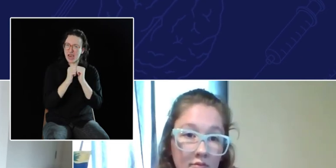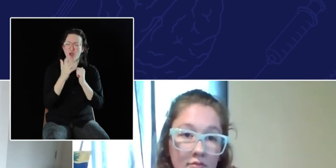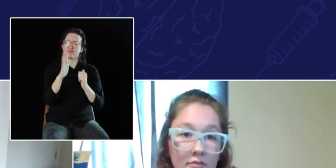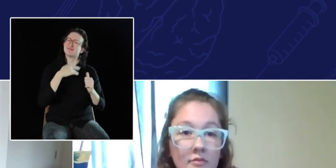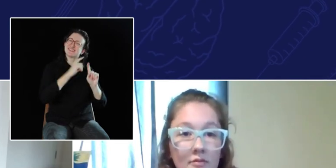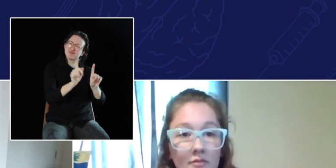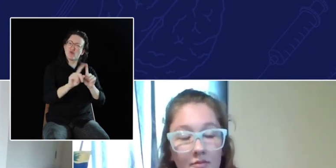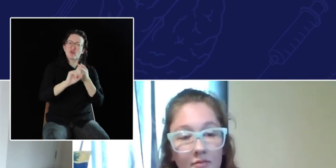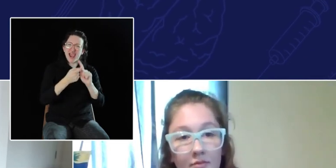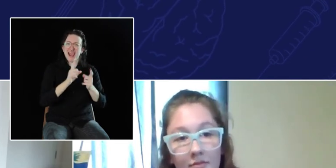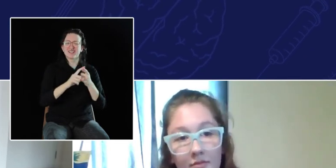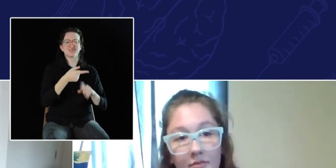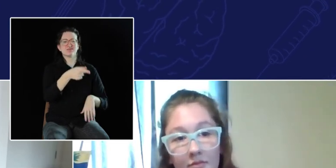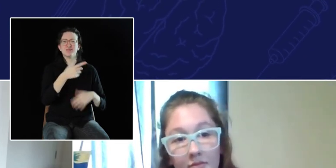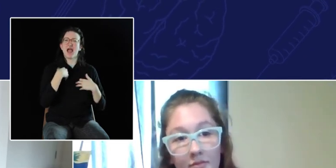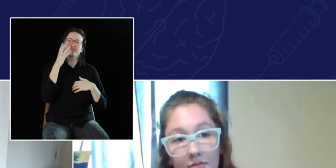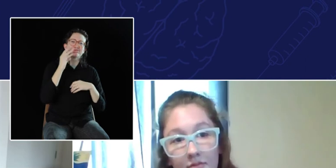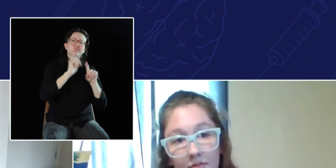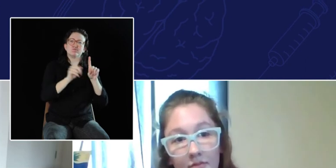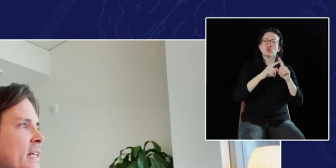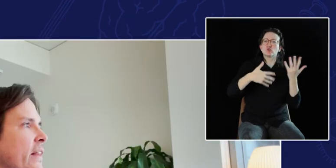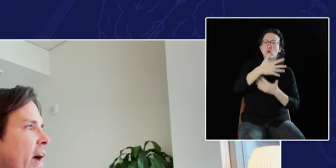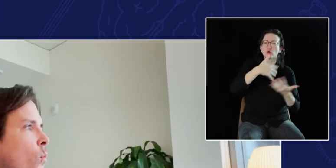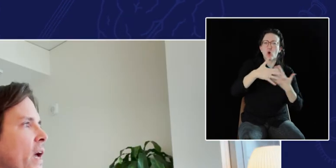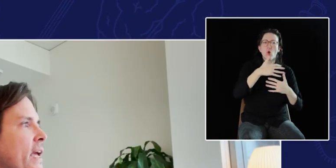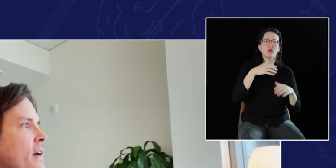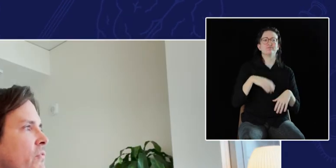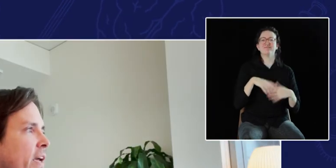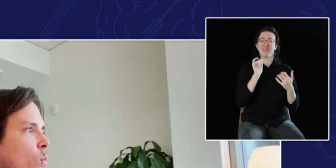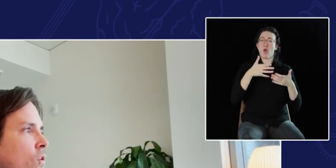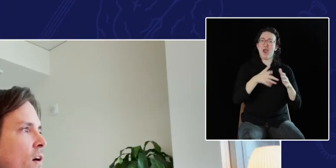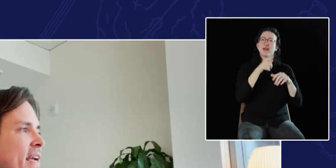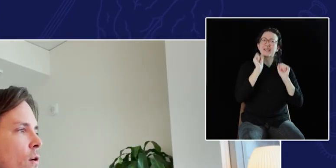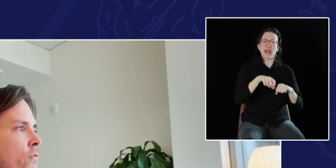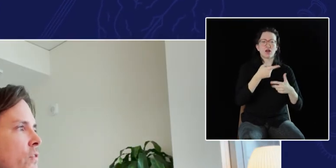they need to have a lot of social encounters. [DR. RUFFIN:] That way, they will get over